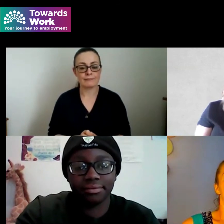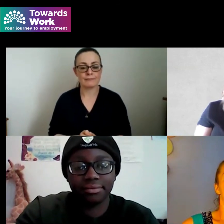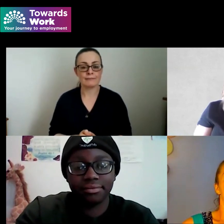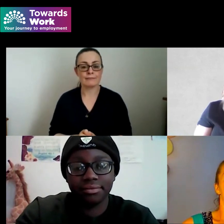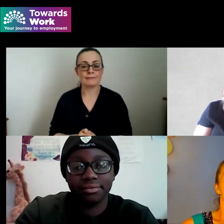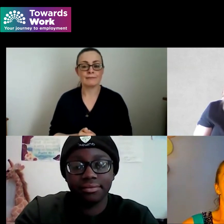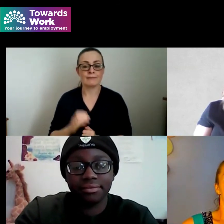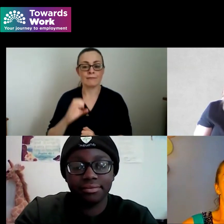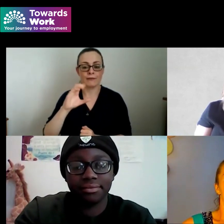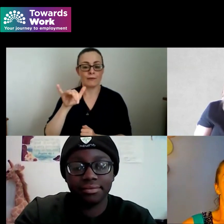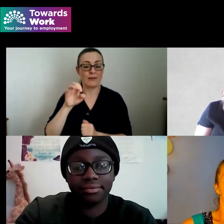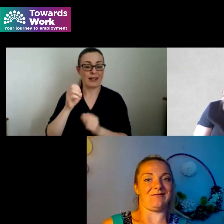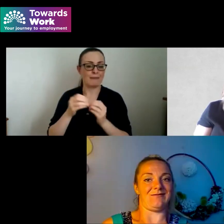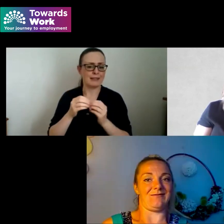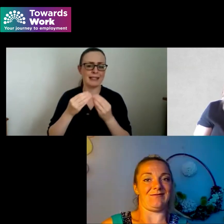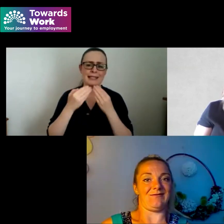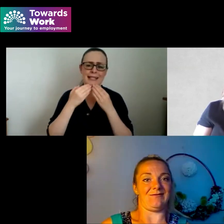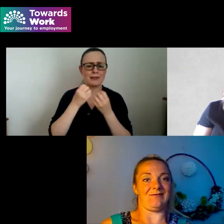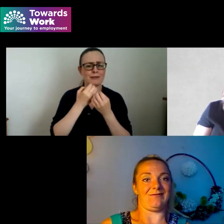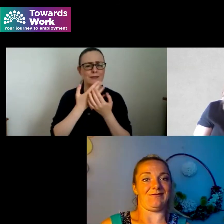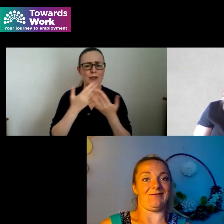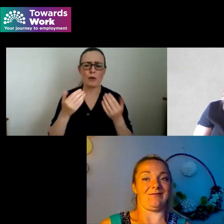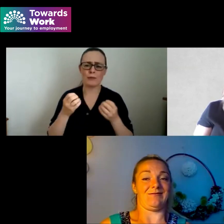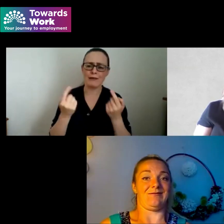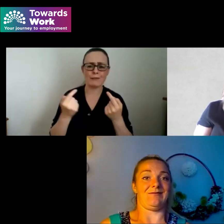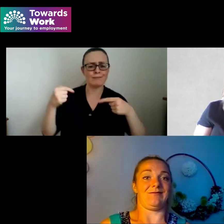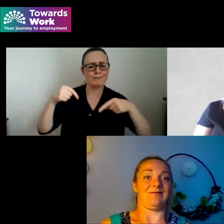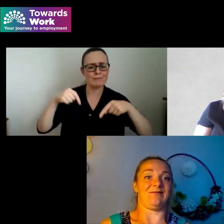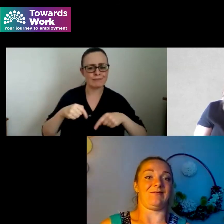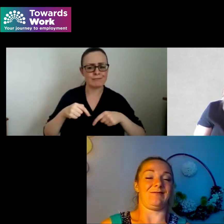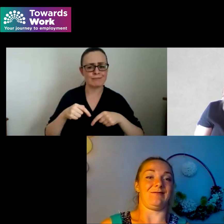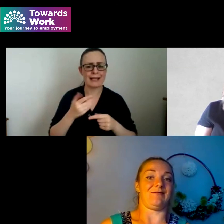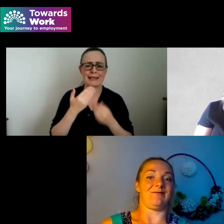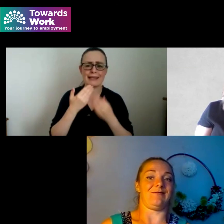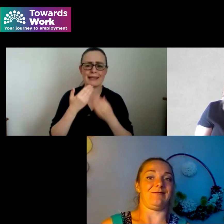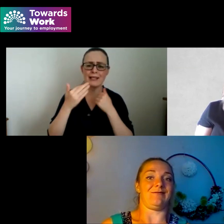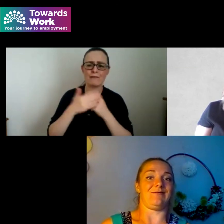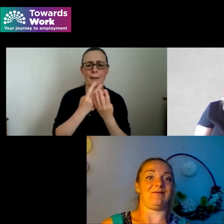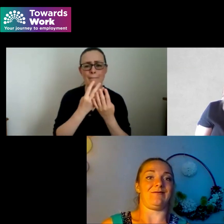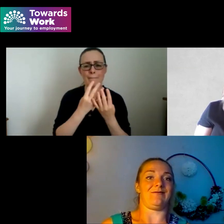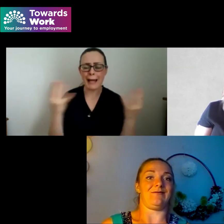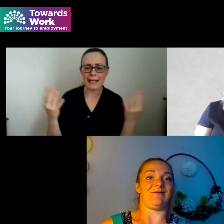to everyone who's attended um and to our four incredible panellists to Carly for moderating